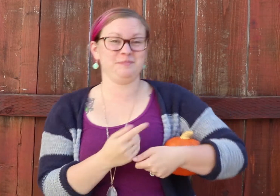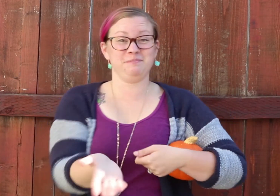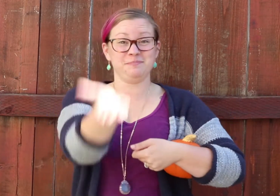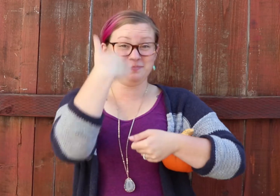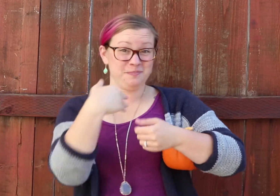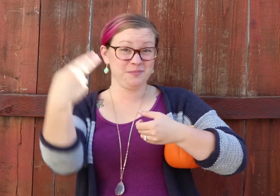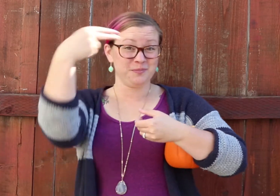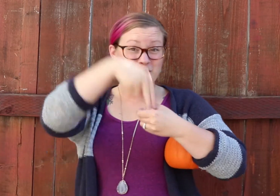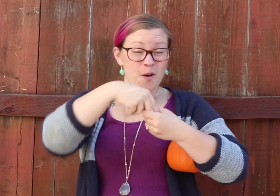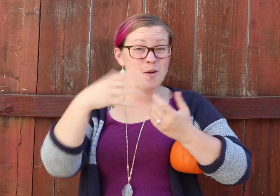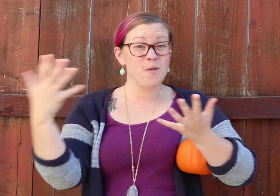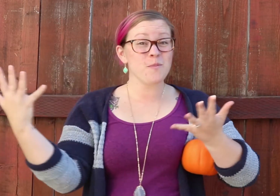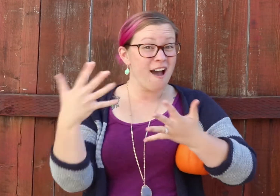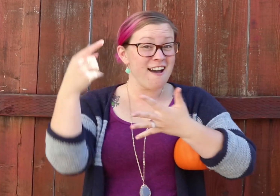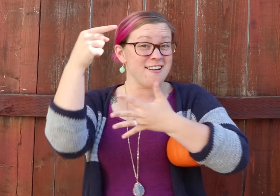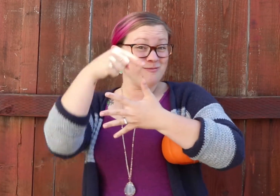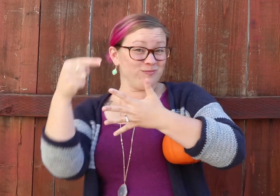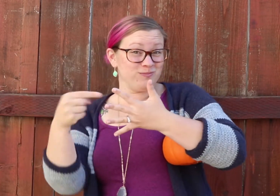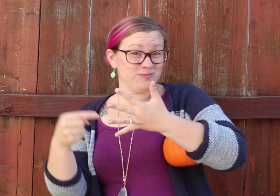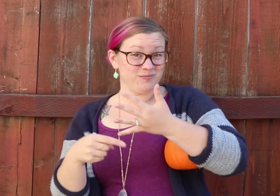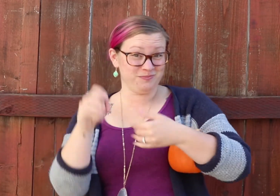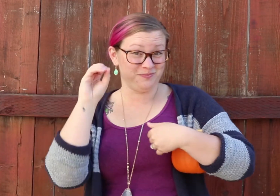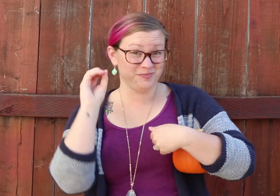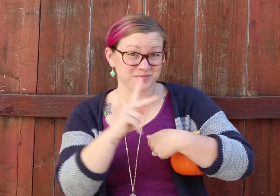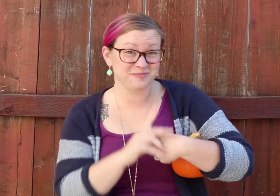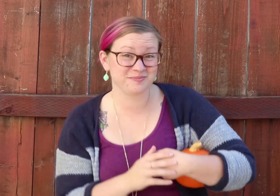Come and join us for a lot of fun activities! Ok?!?